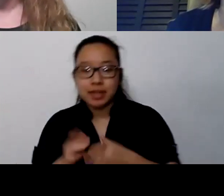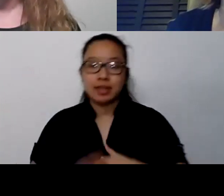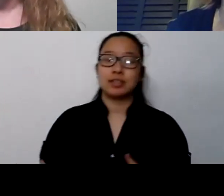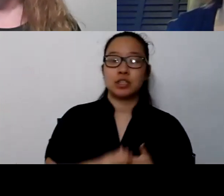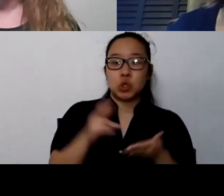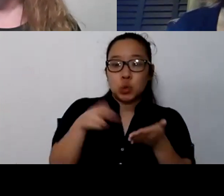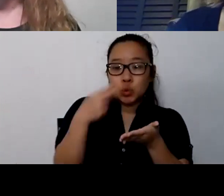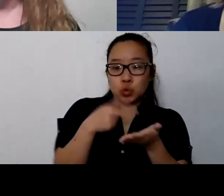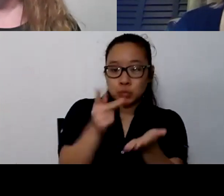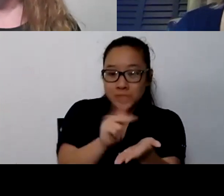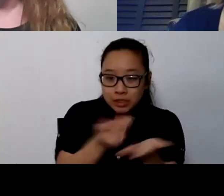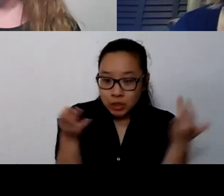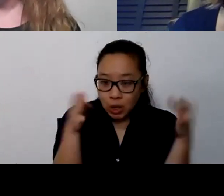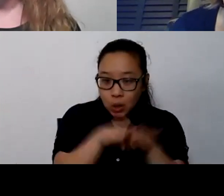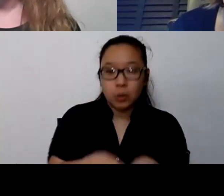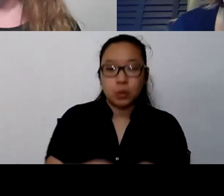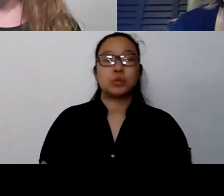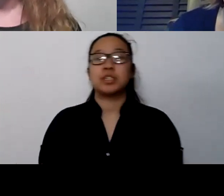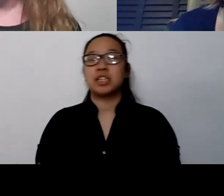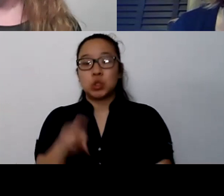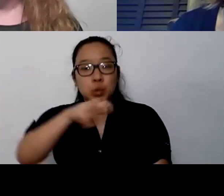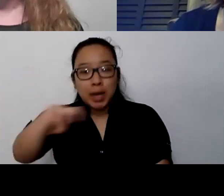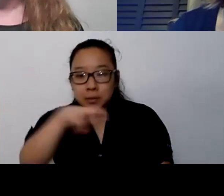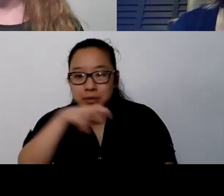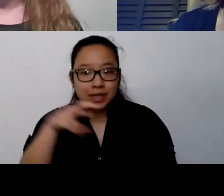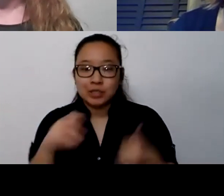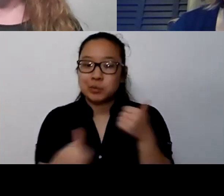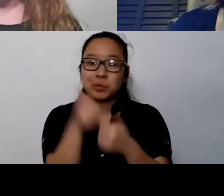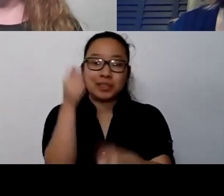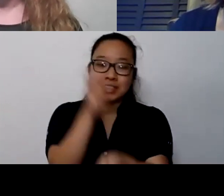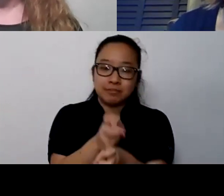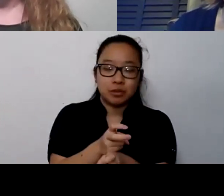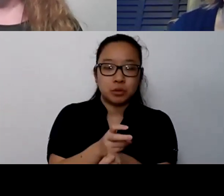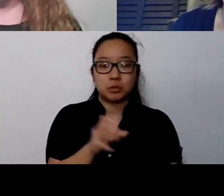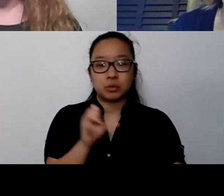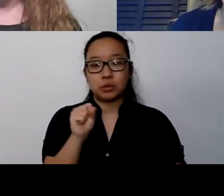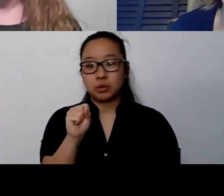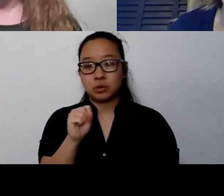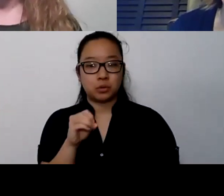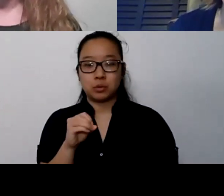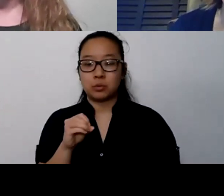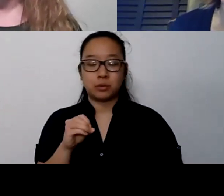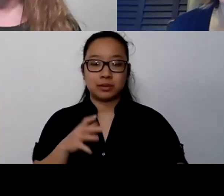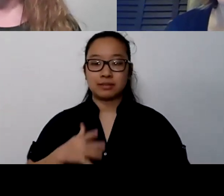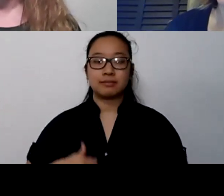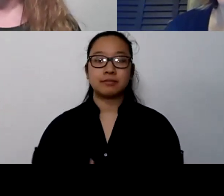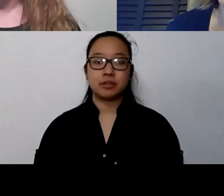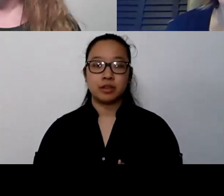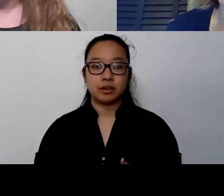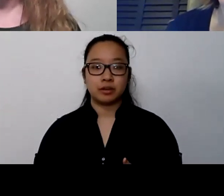and all of these things have been shifted into different forms of operations. So there's still food getting out to some populations